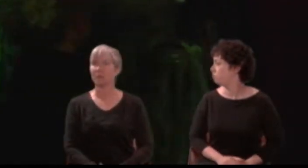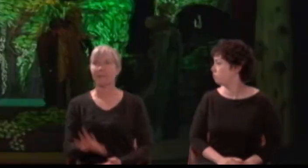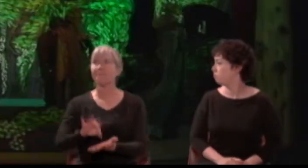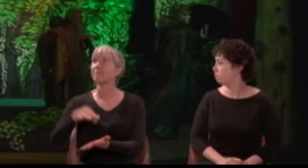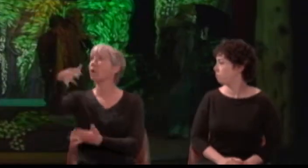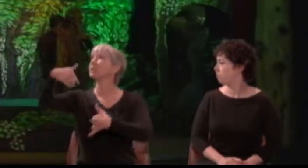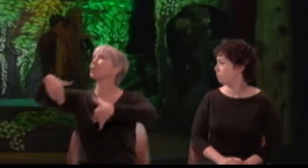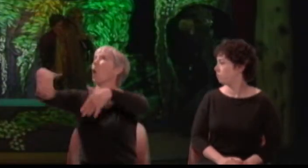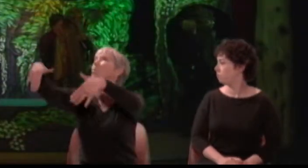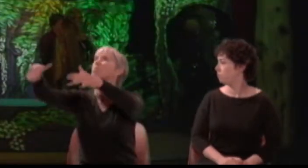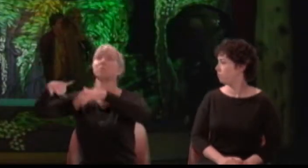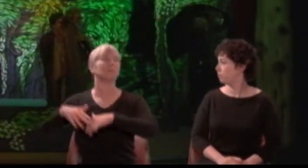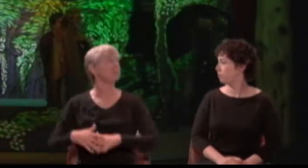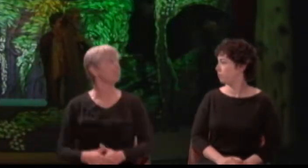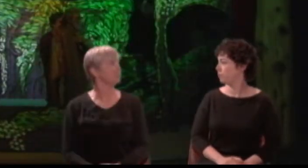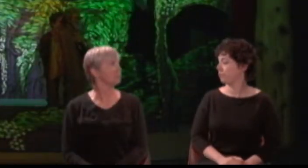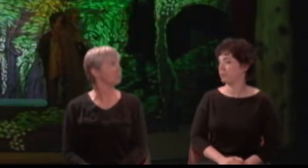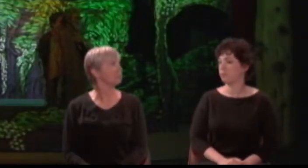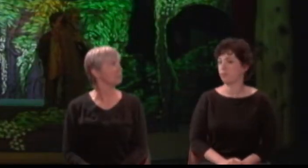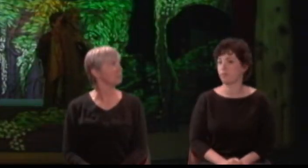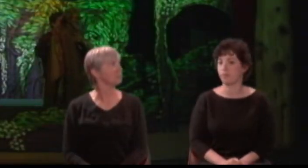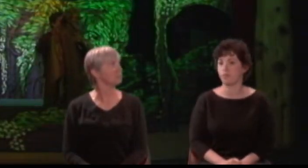[Sound of flute playing]